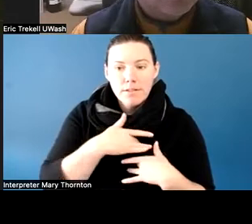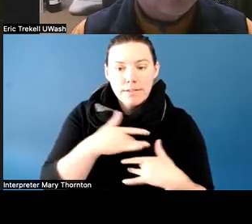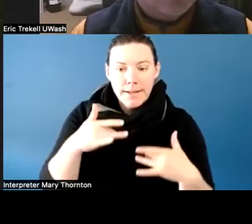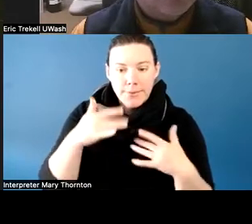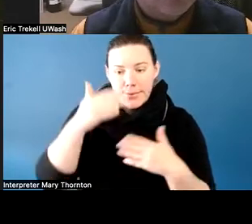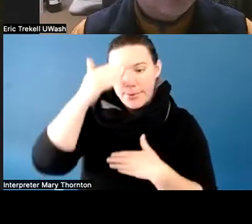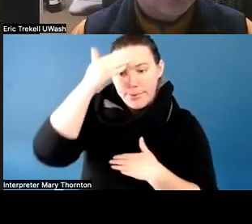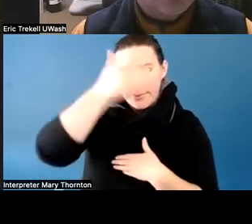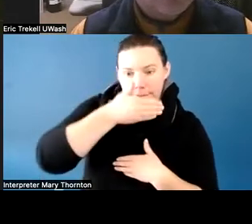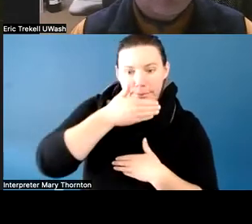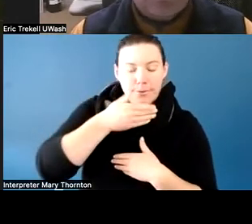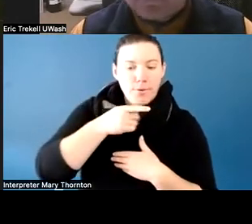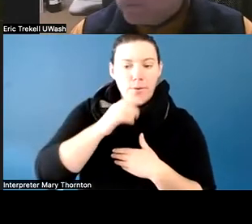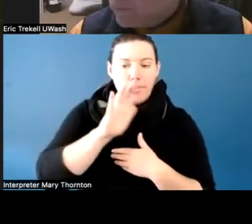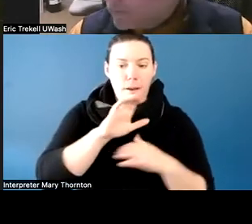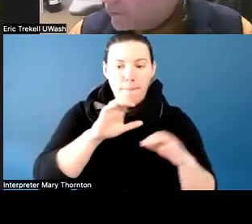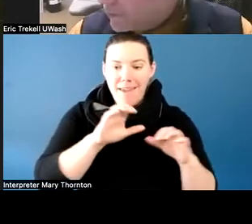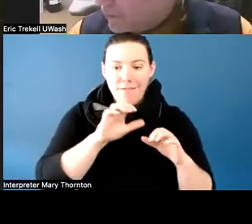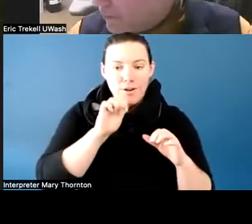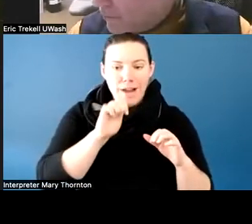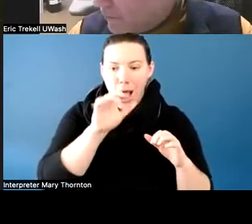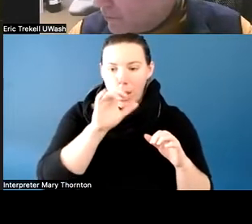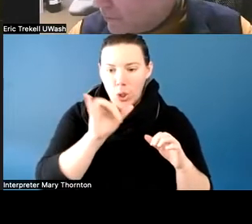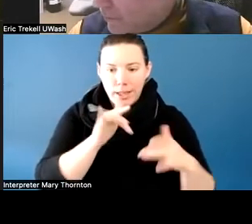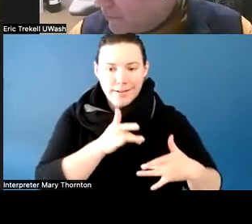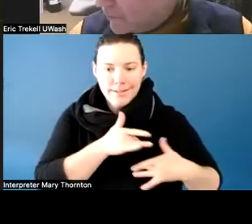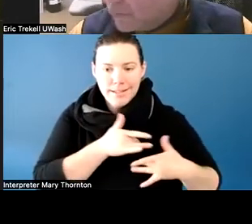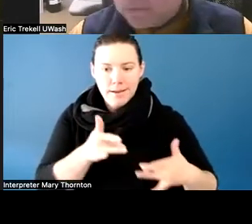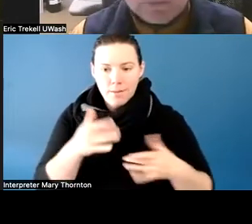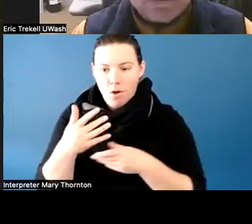pattern with necessarily the flat affect,